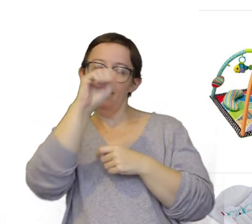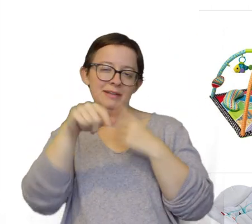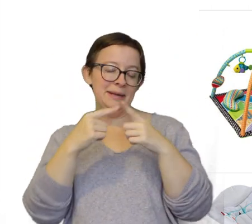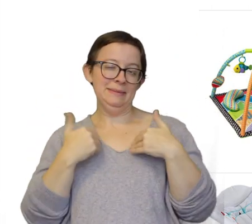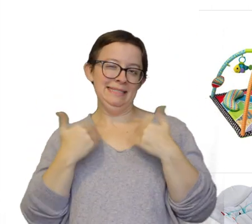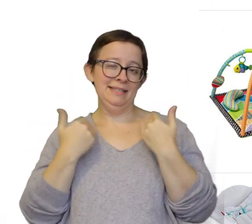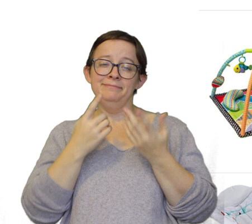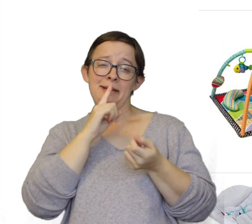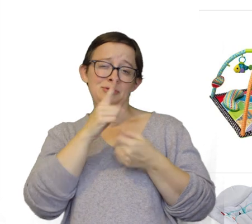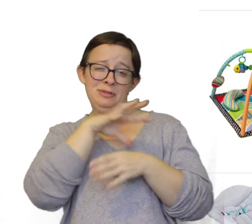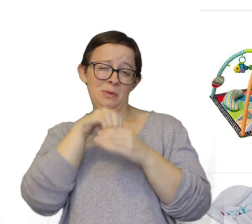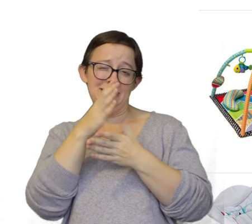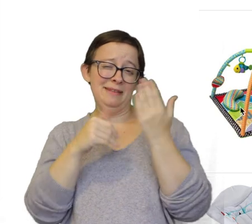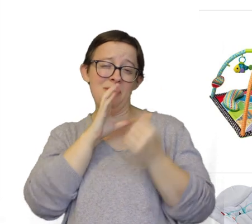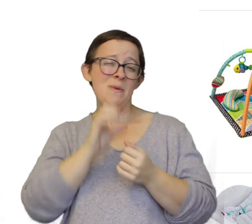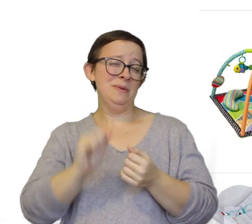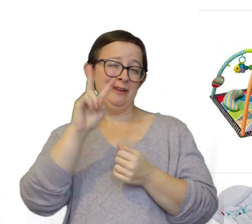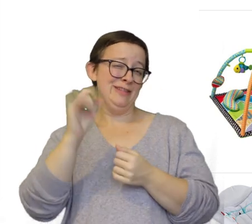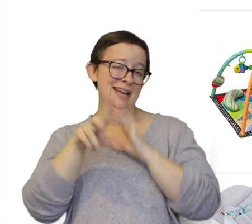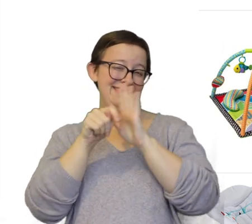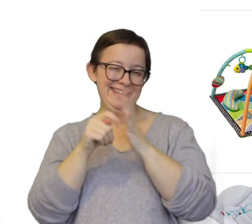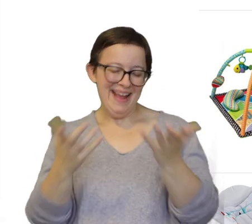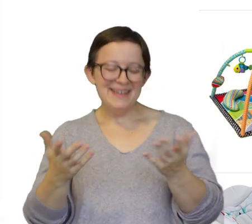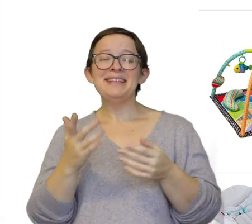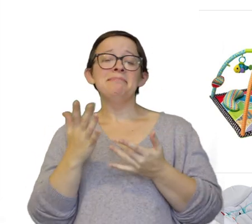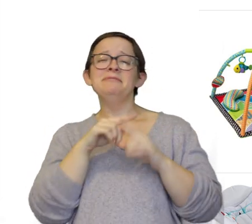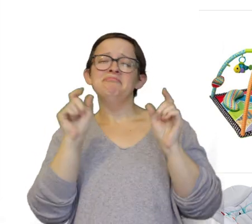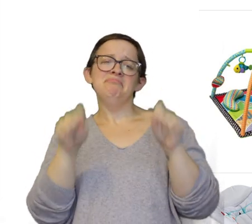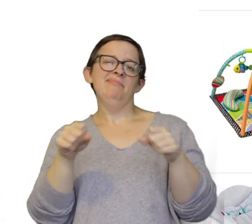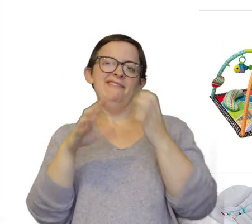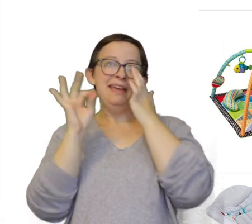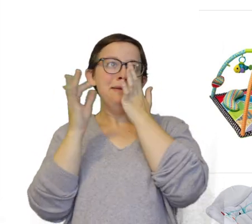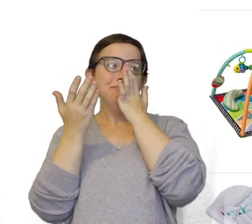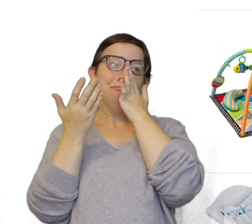I'm sure it's in some of our older vlog videos but you can find them online